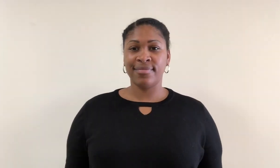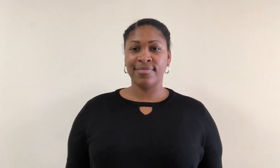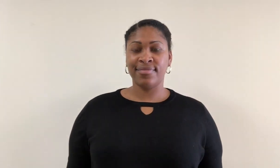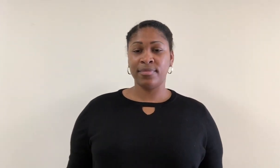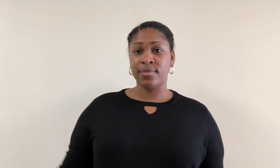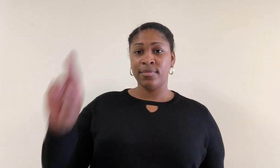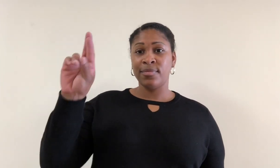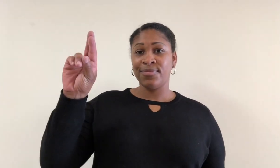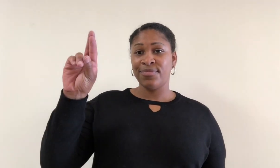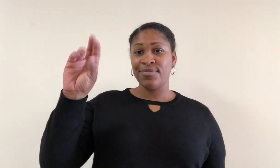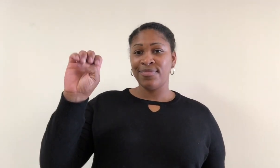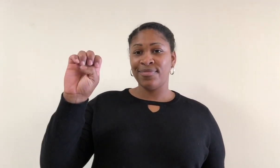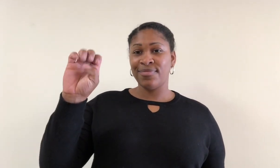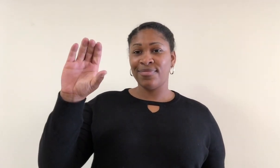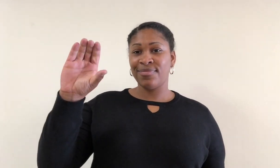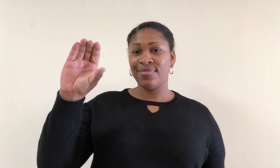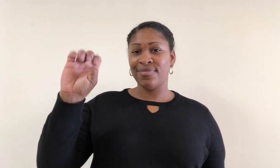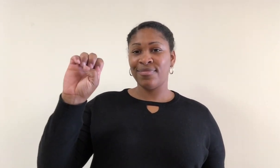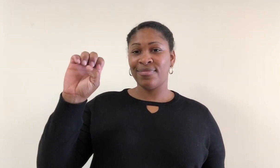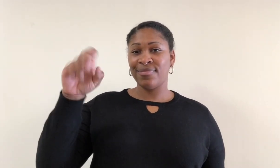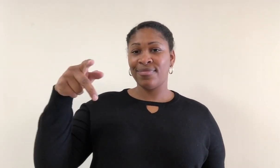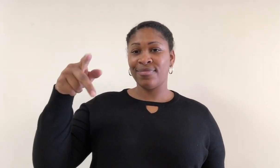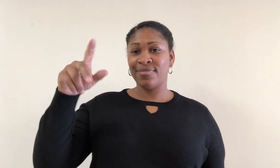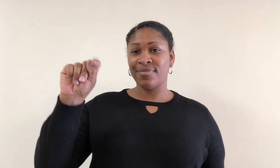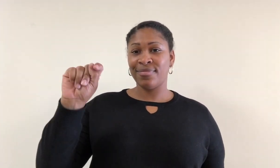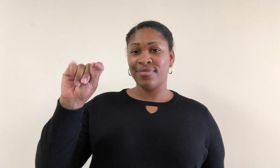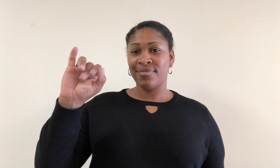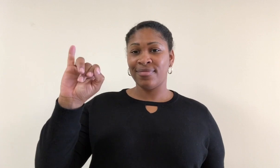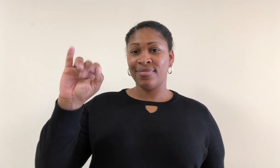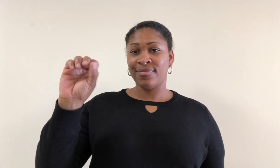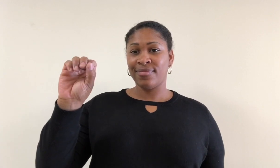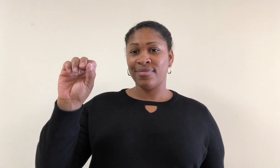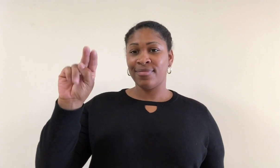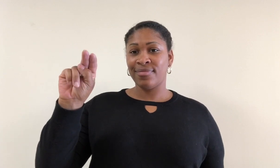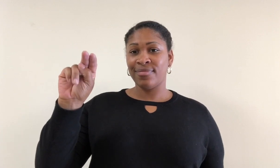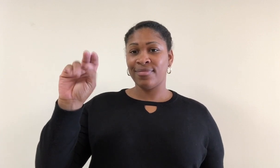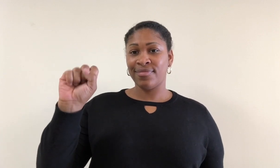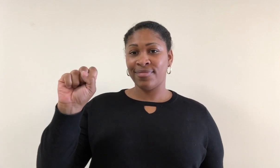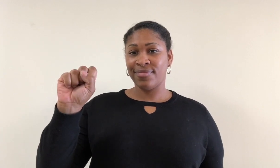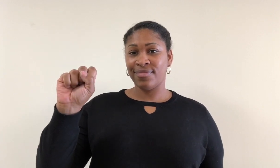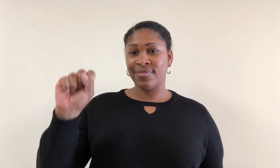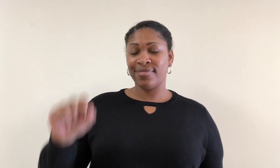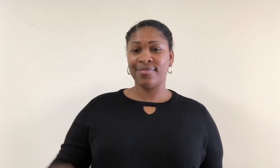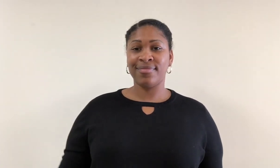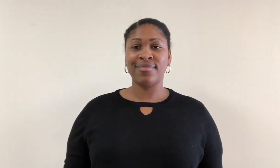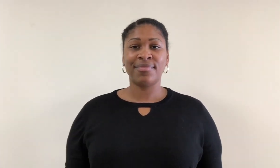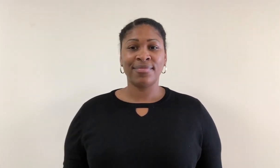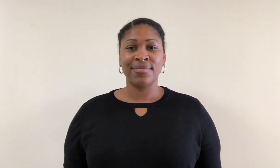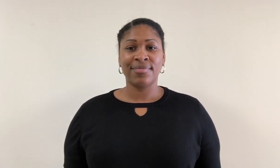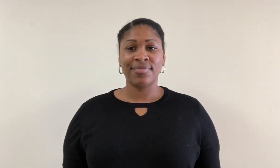Receptions